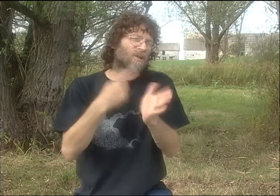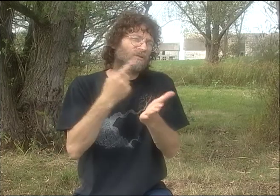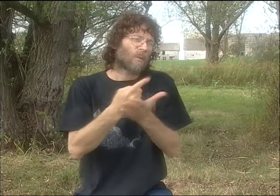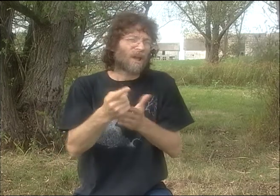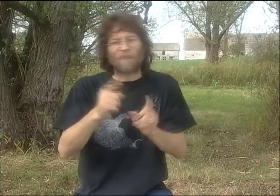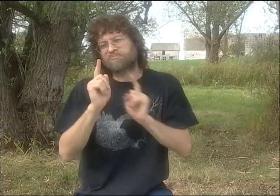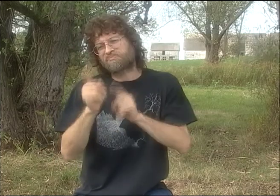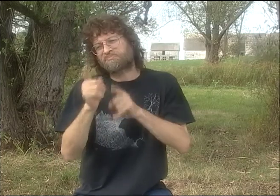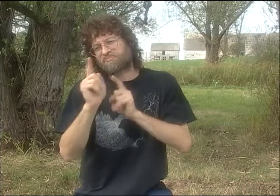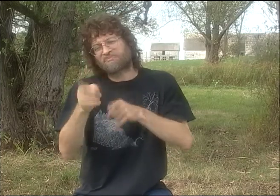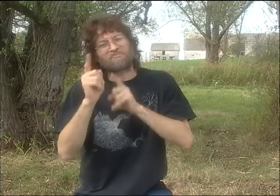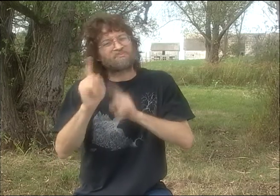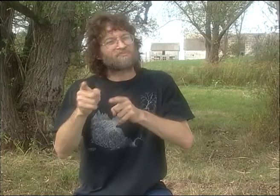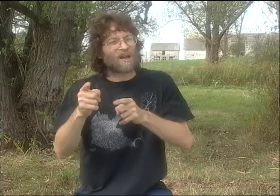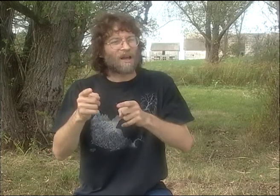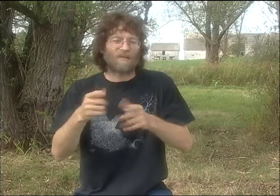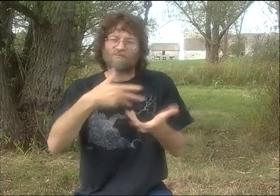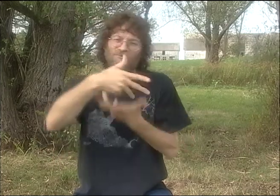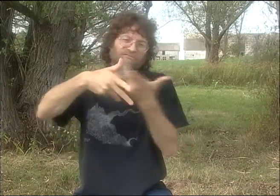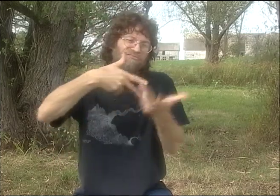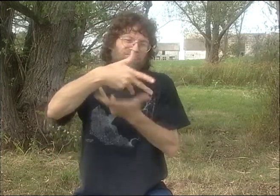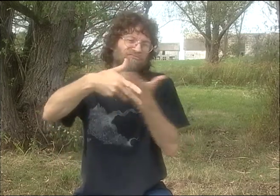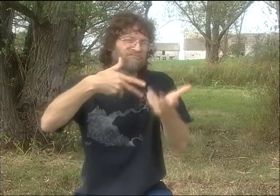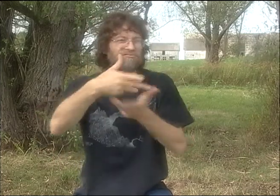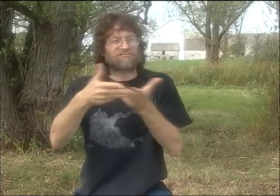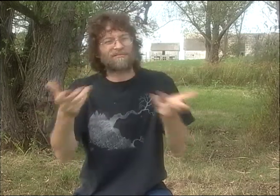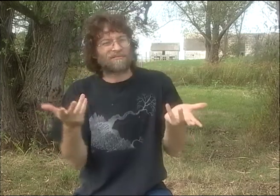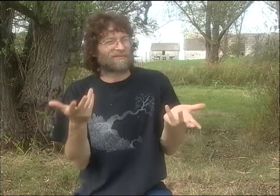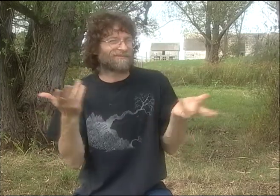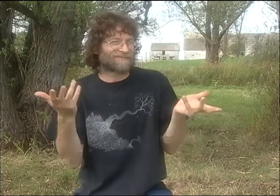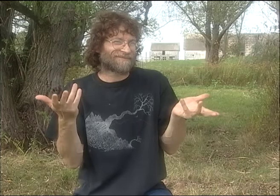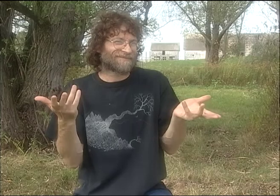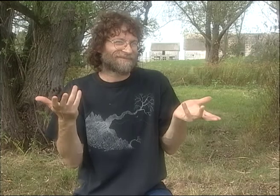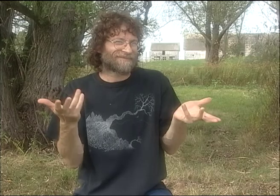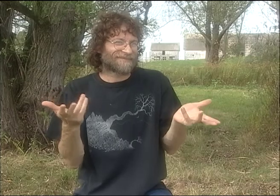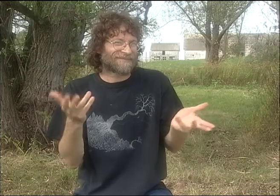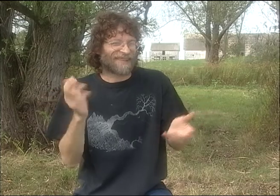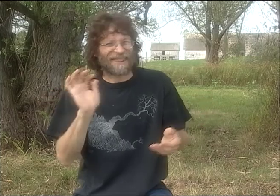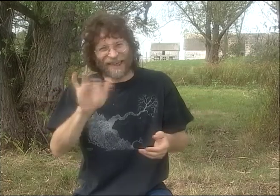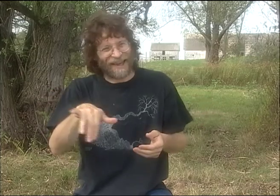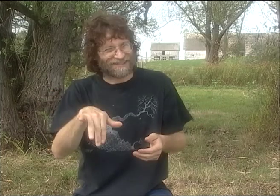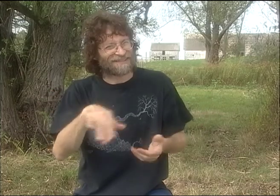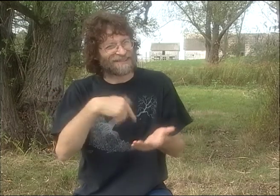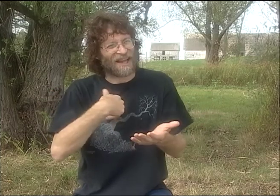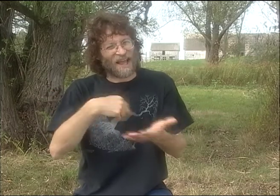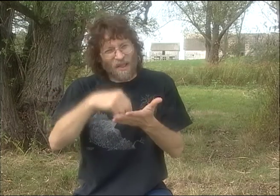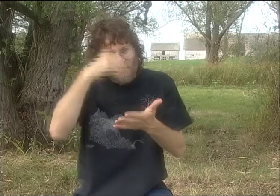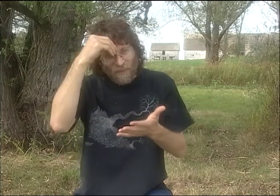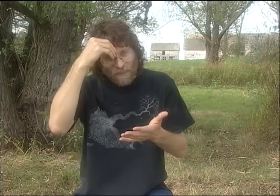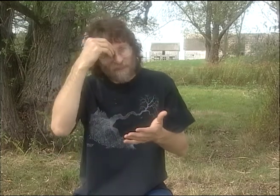SO I WOULD GO OVER TO HIS HOUSE ONCE A WEEK ON A REGULAR BASIS AND JUST KIND OF SPEND SOME TIME WITH THIS GUY.